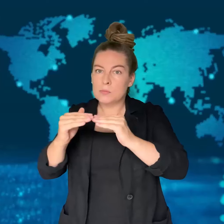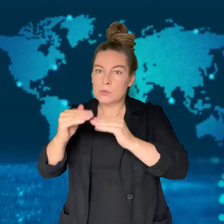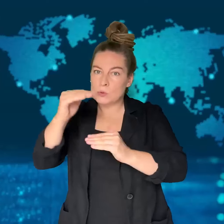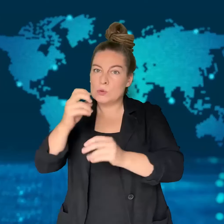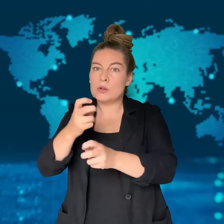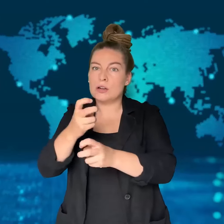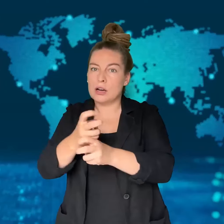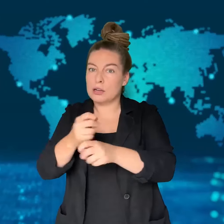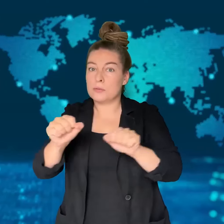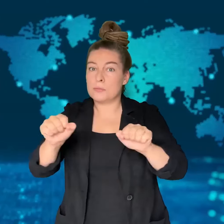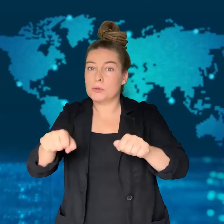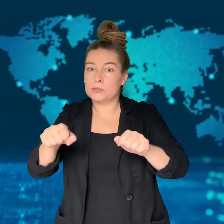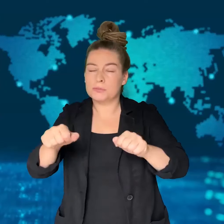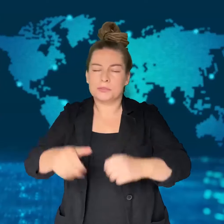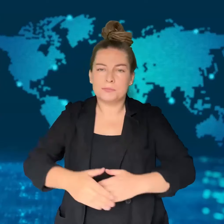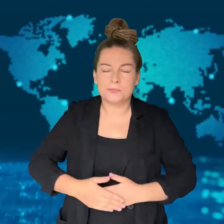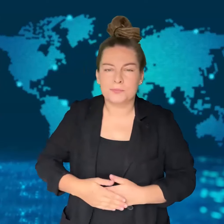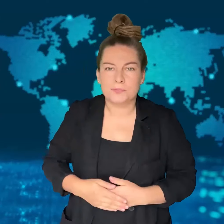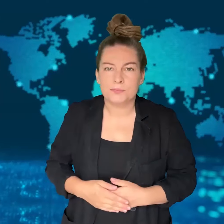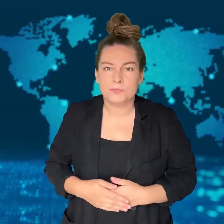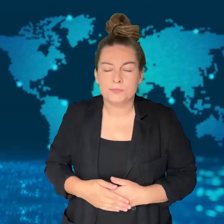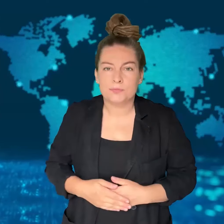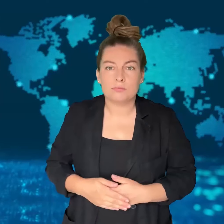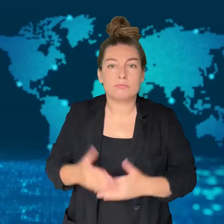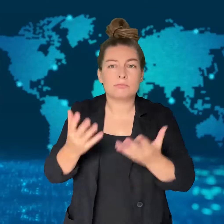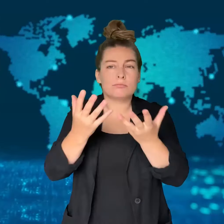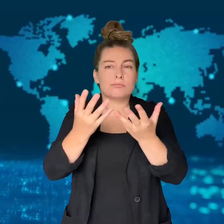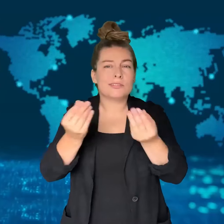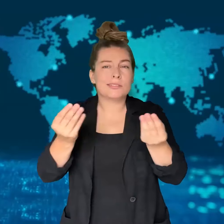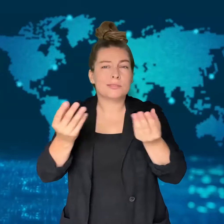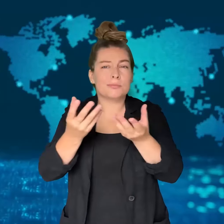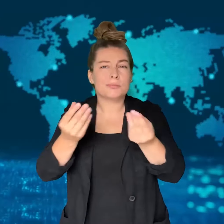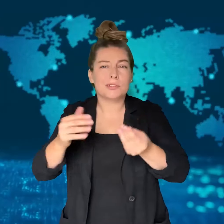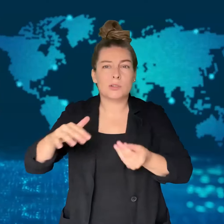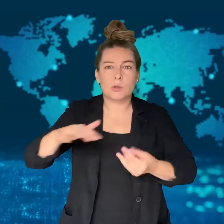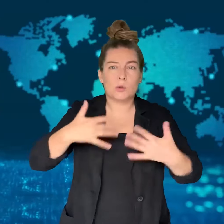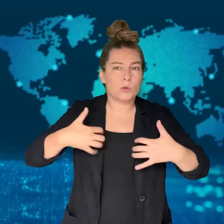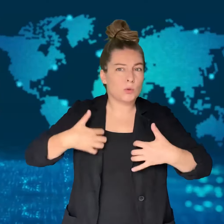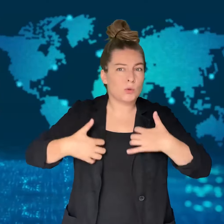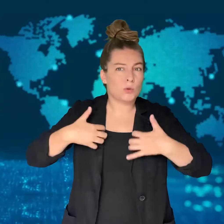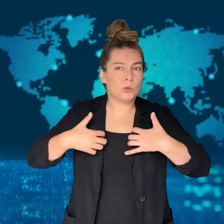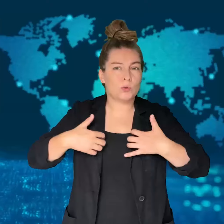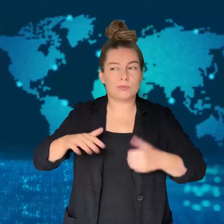Many are concerned that the situation